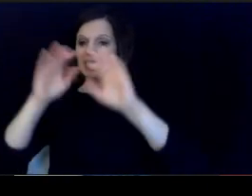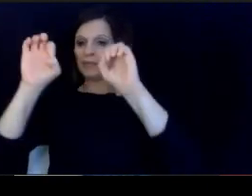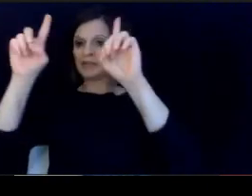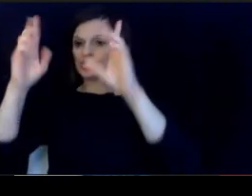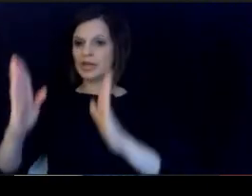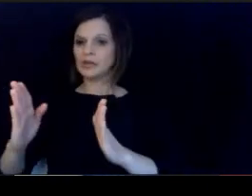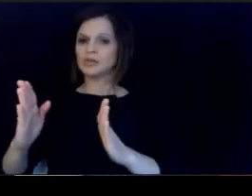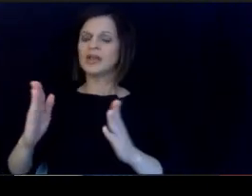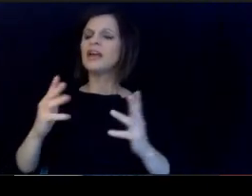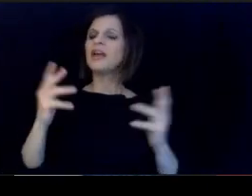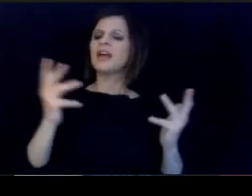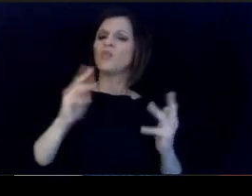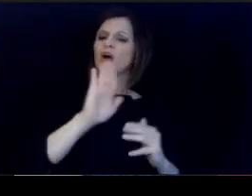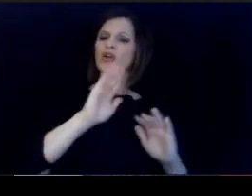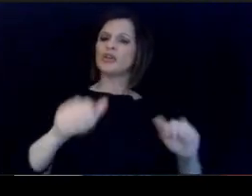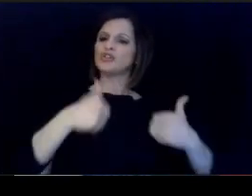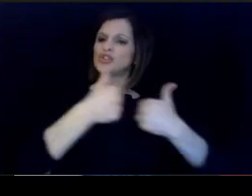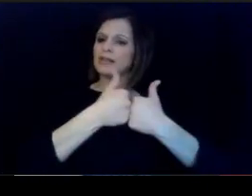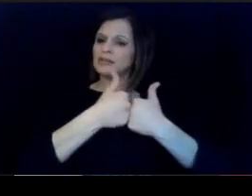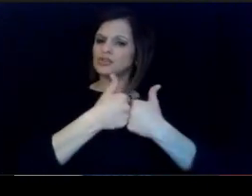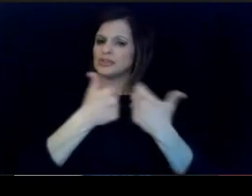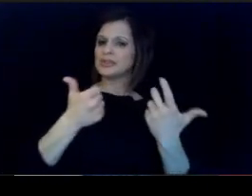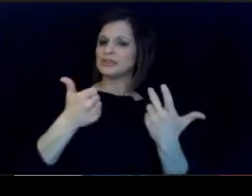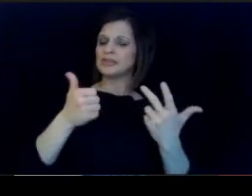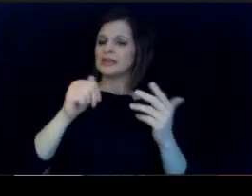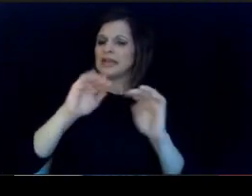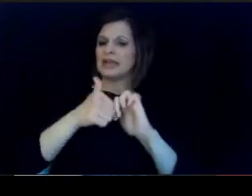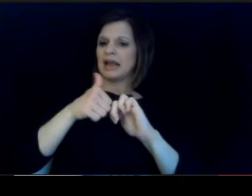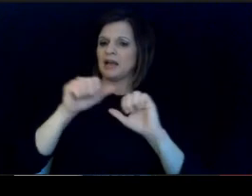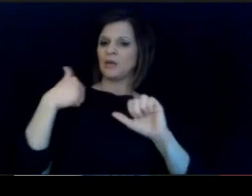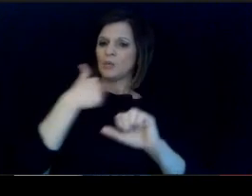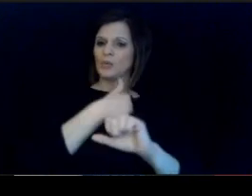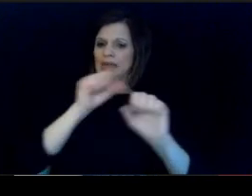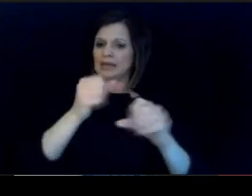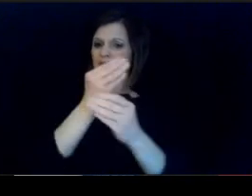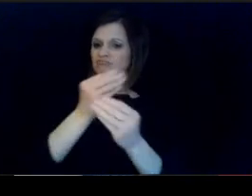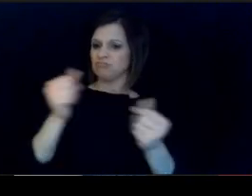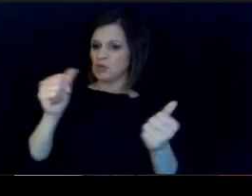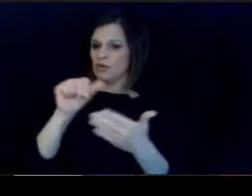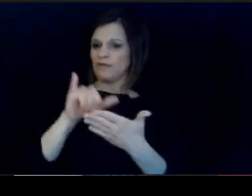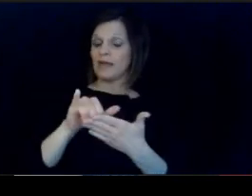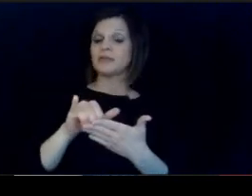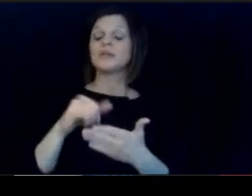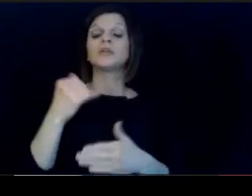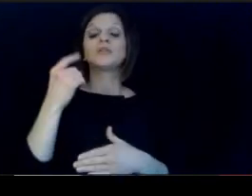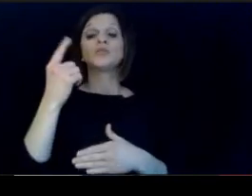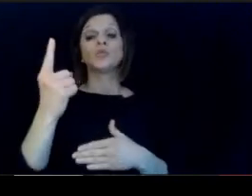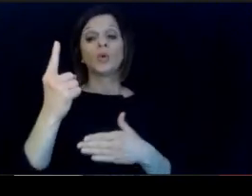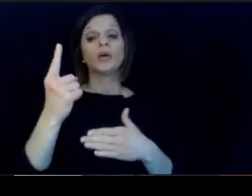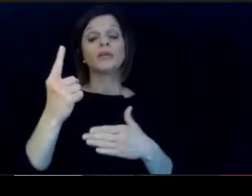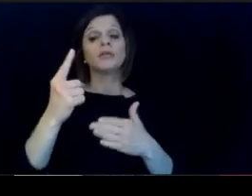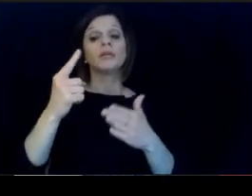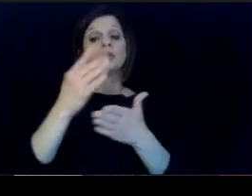have been some of the challenges and how we can make those things work. So as one of the prongs in this initiative voice is huge.